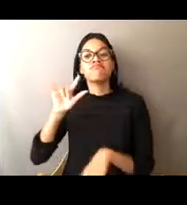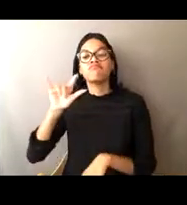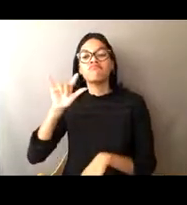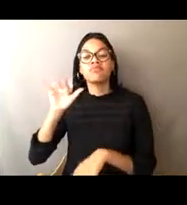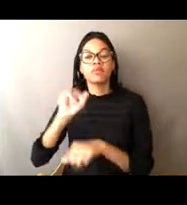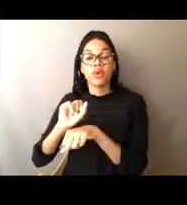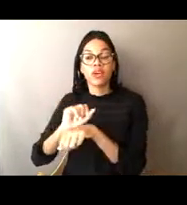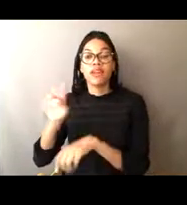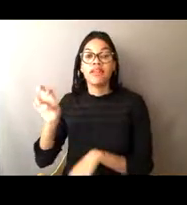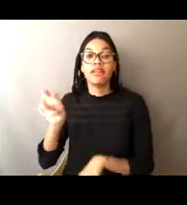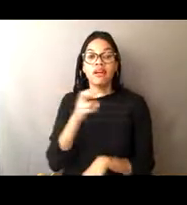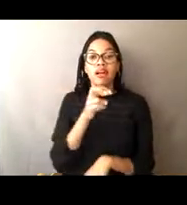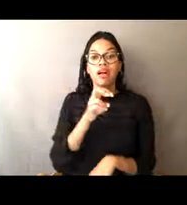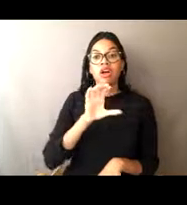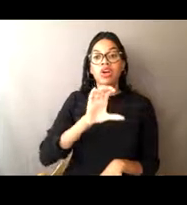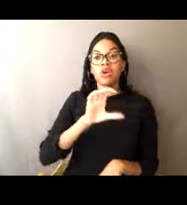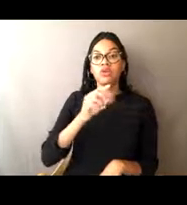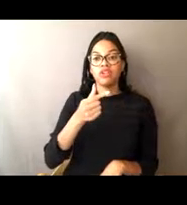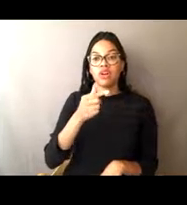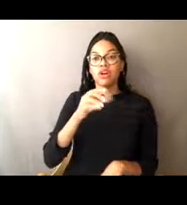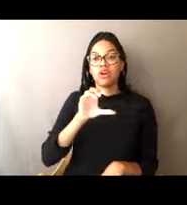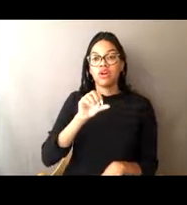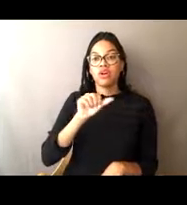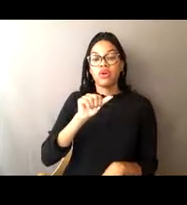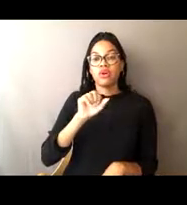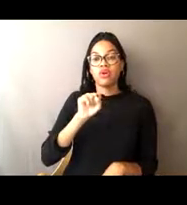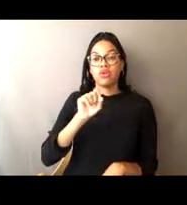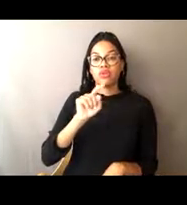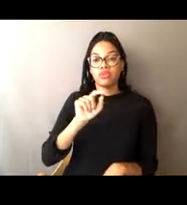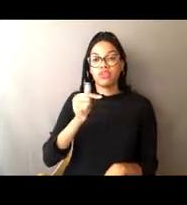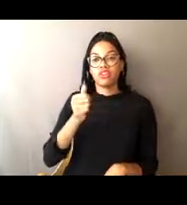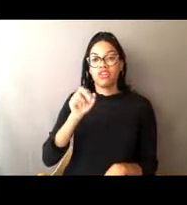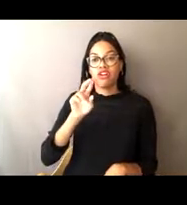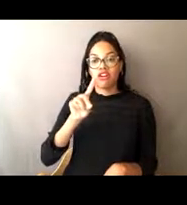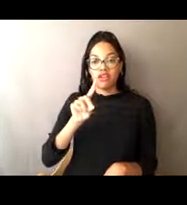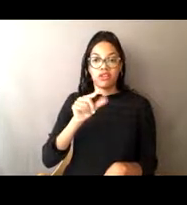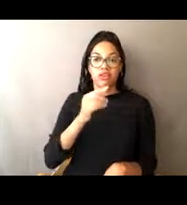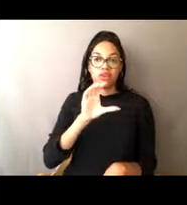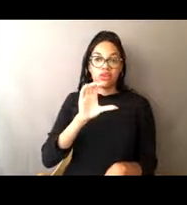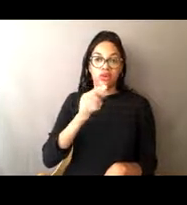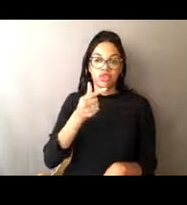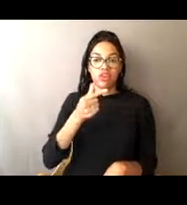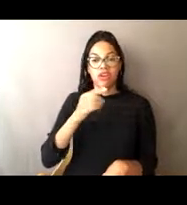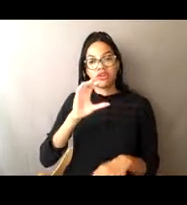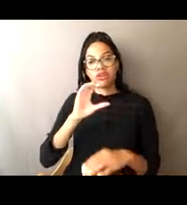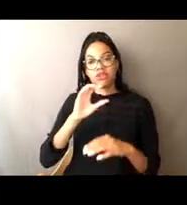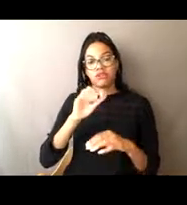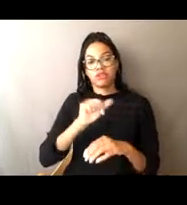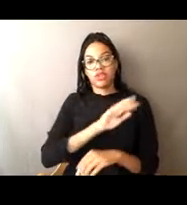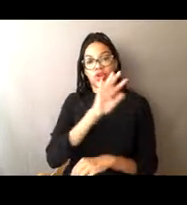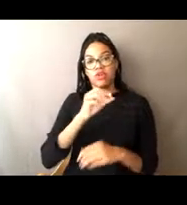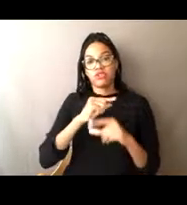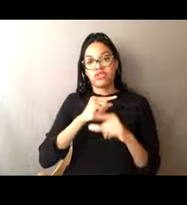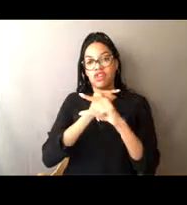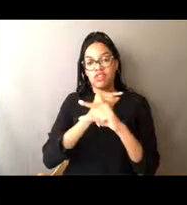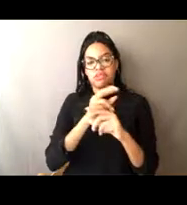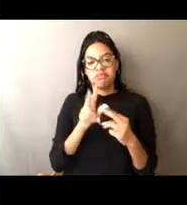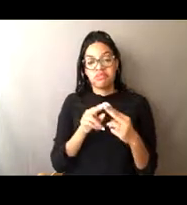of protecting marine resources with them, and then when I got out of the Coast Guard, I found,